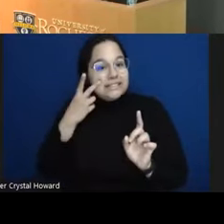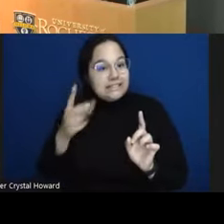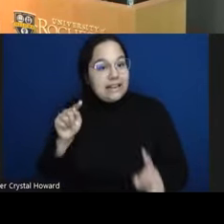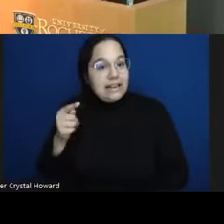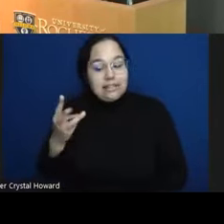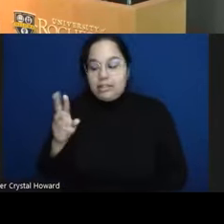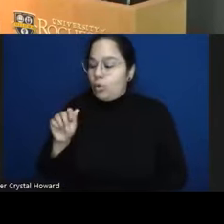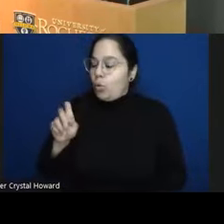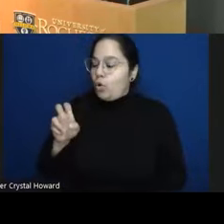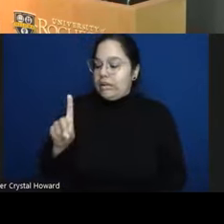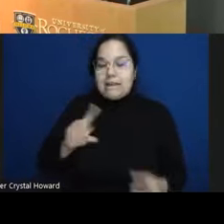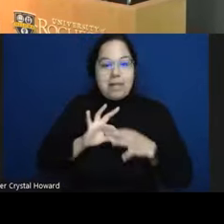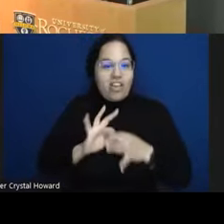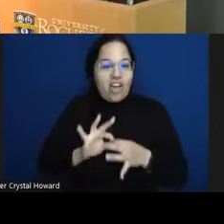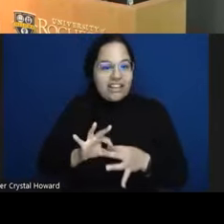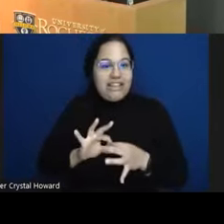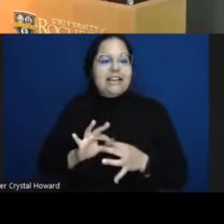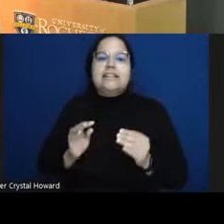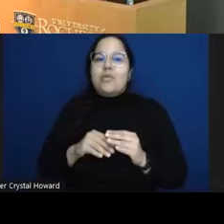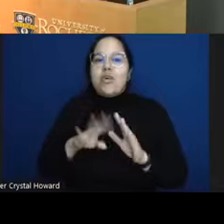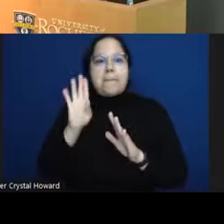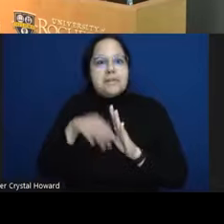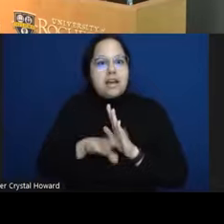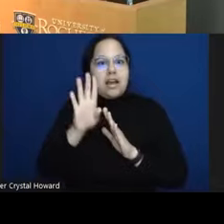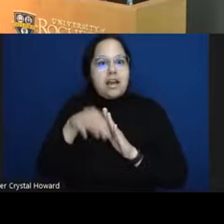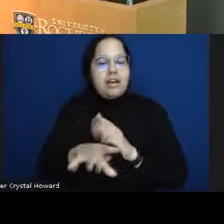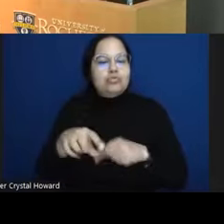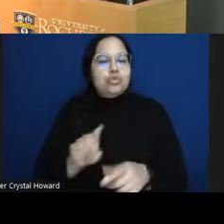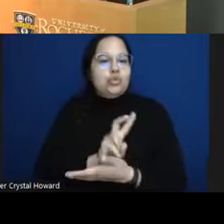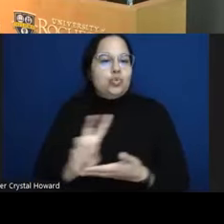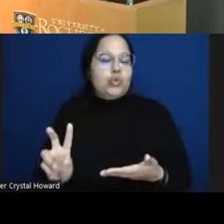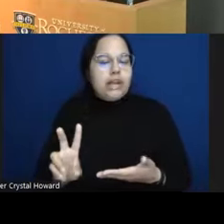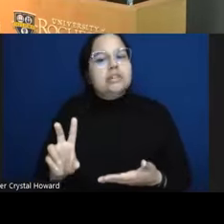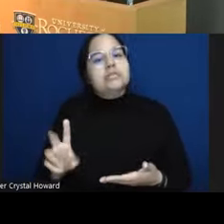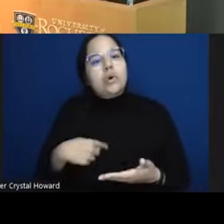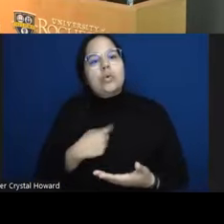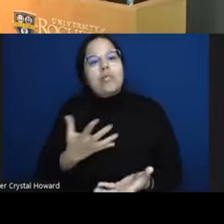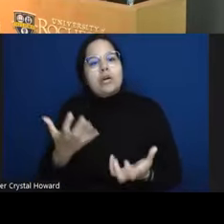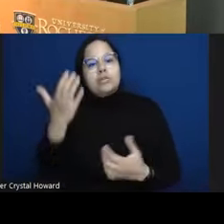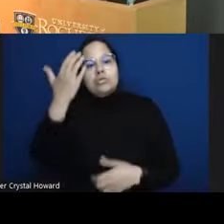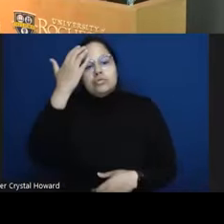down throughout the two weeks um so we wanted to know whether uh cultural social engagement that